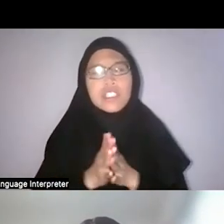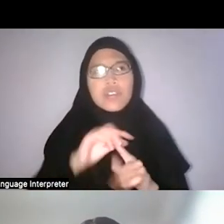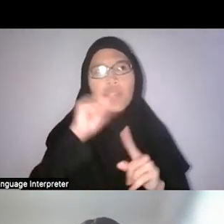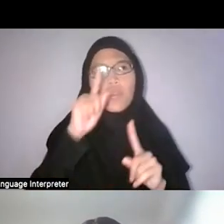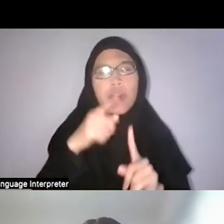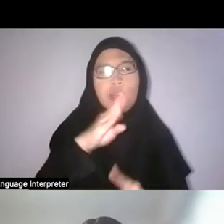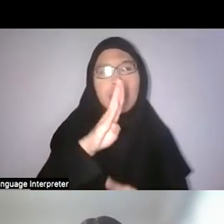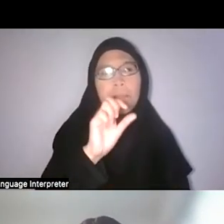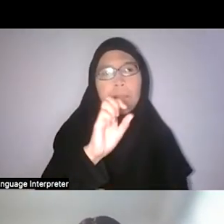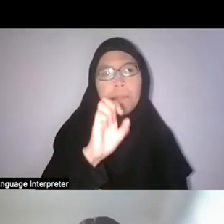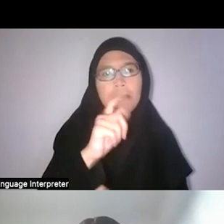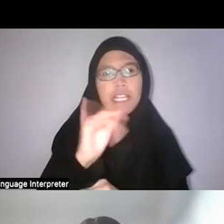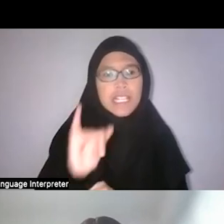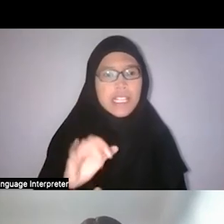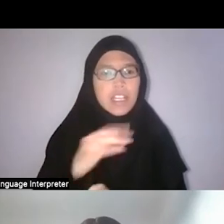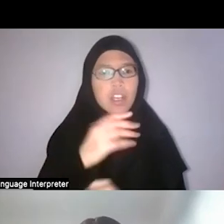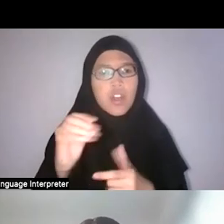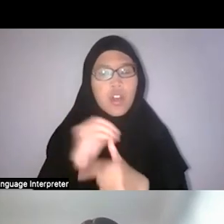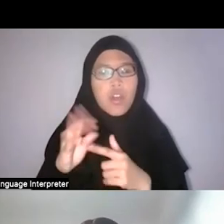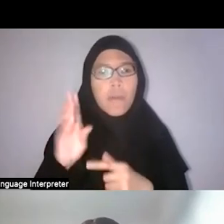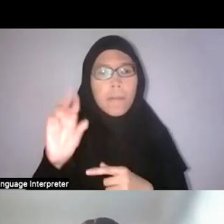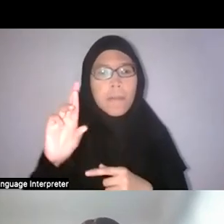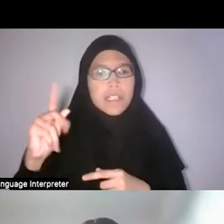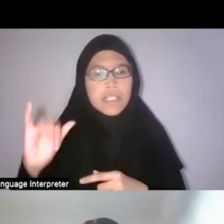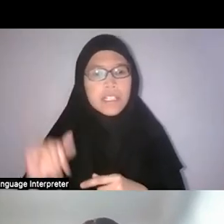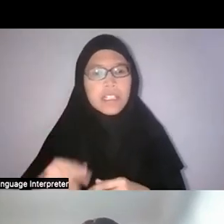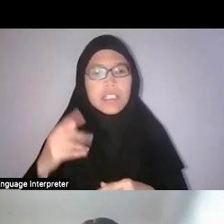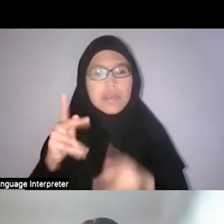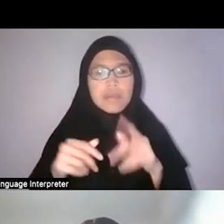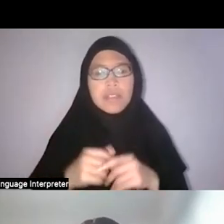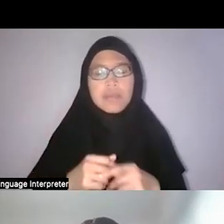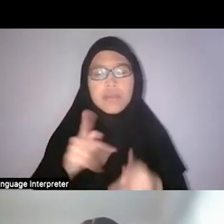were going on expeditions, these people were always classified as plant collectors, you know.